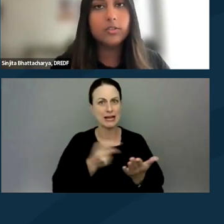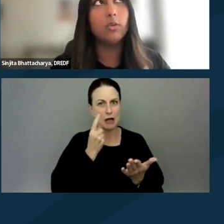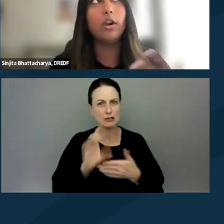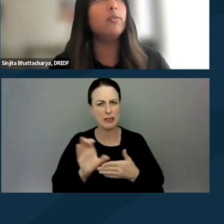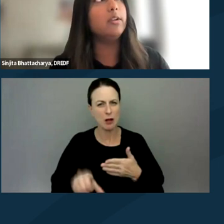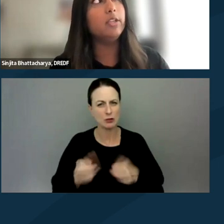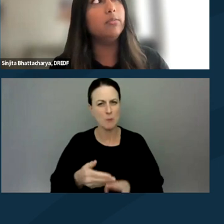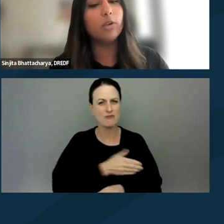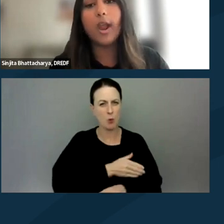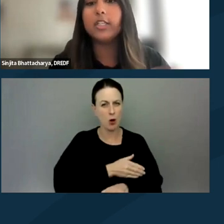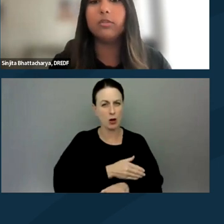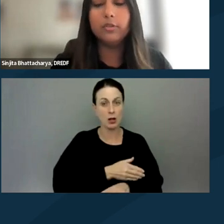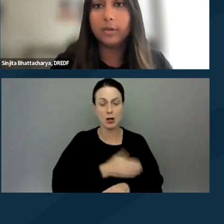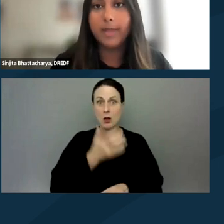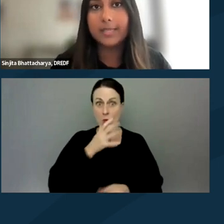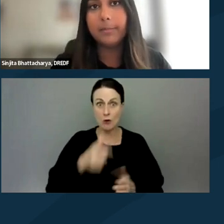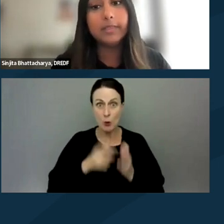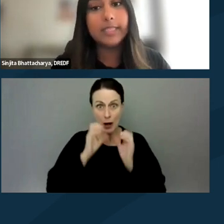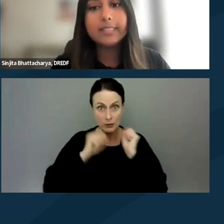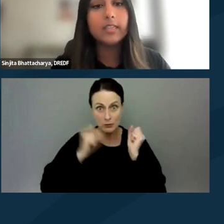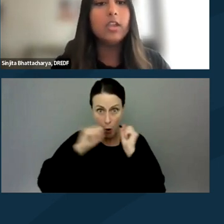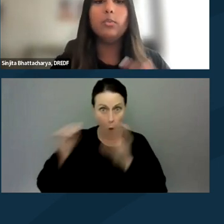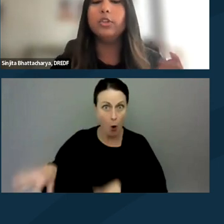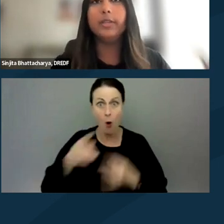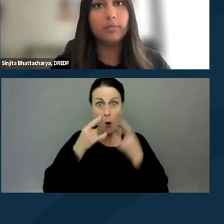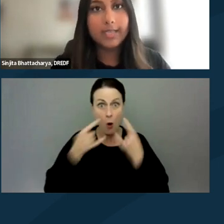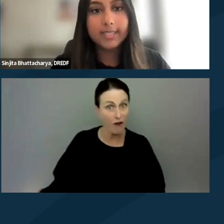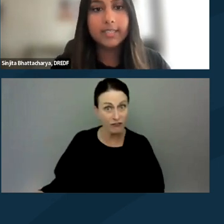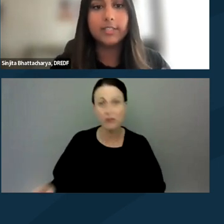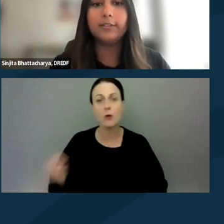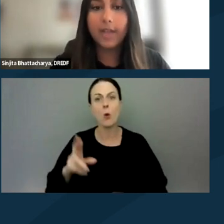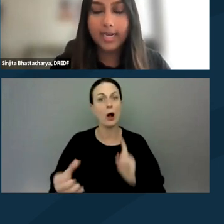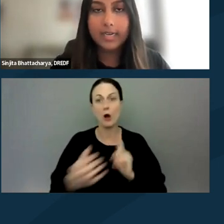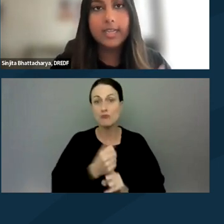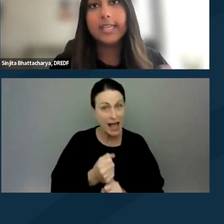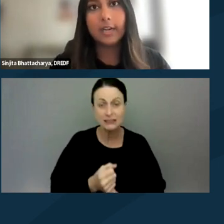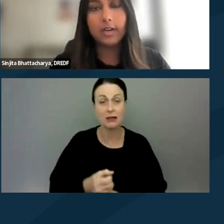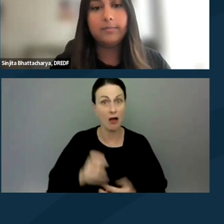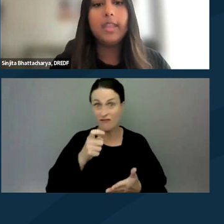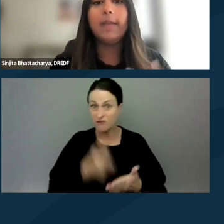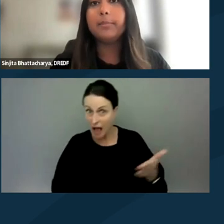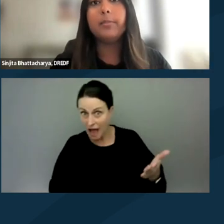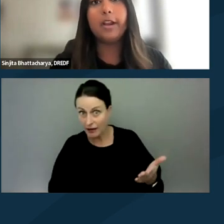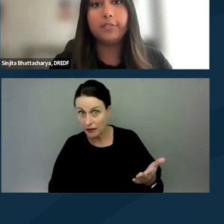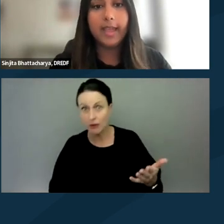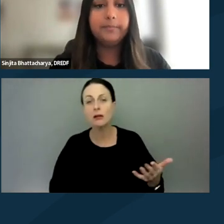So are you going to be required to remove your mask by police? Will you be arrested? Is there a fine, et cetera? And be prepared for that.